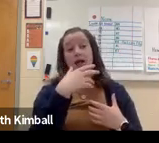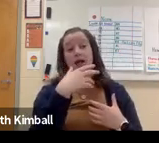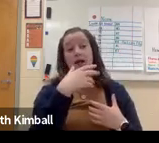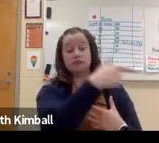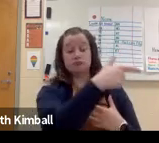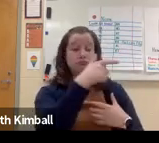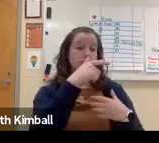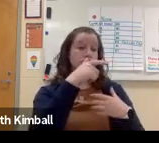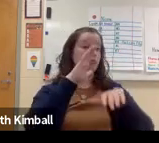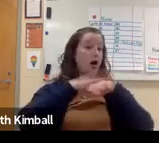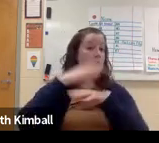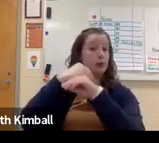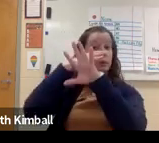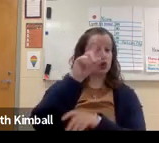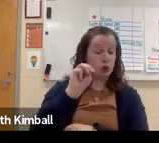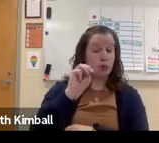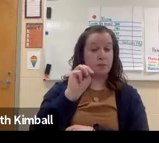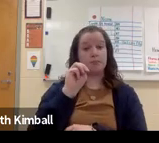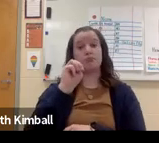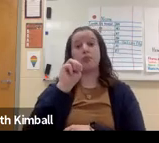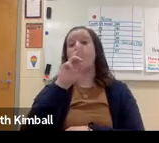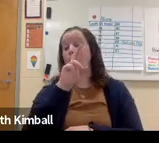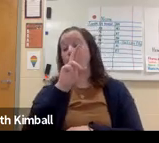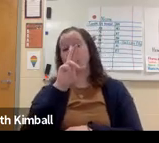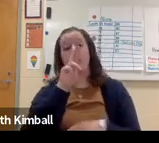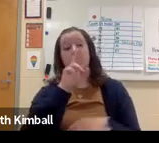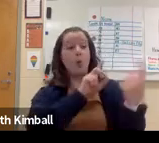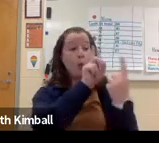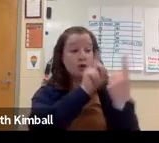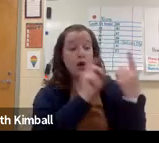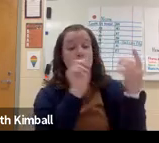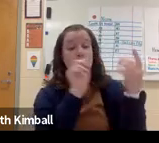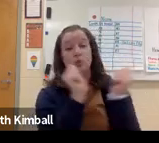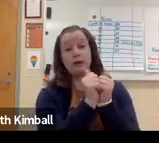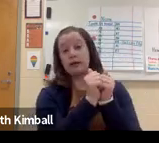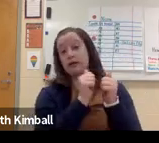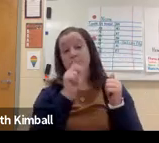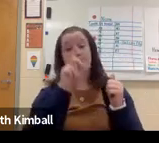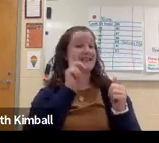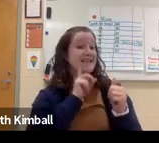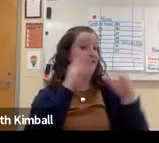it may be videos captioned. Things on Zoom can be done.